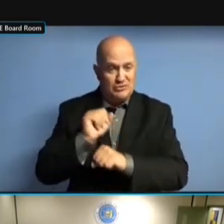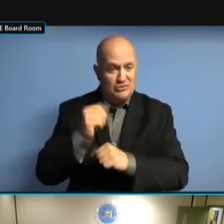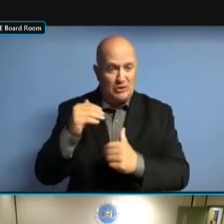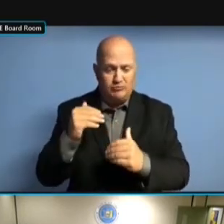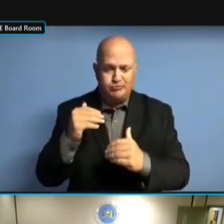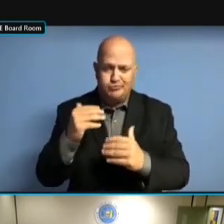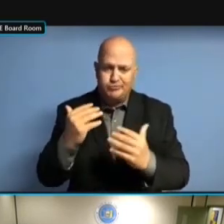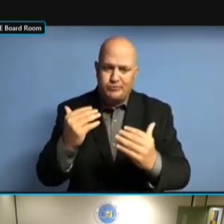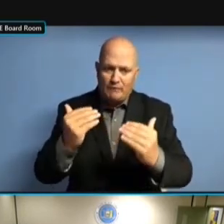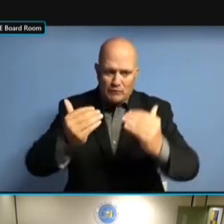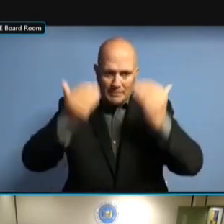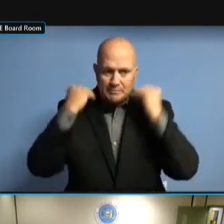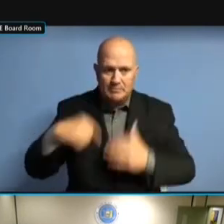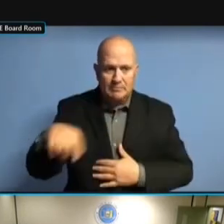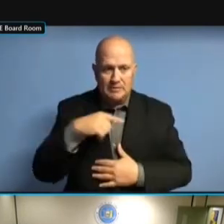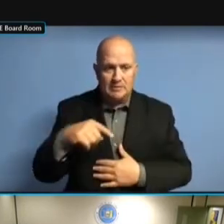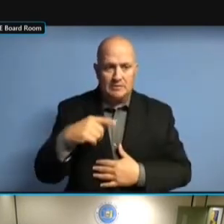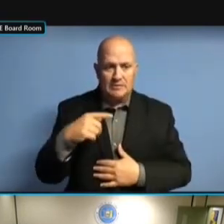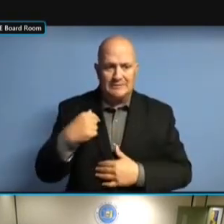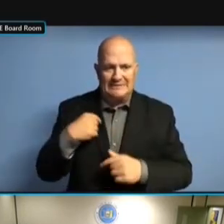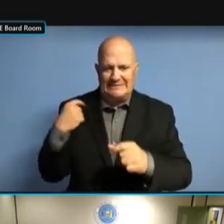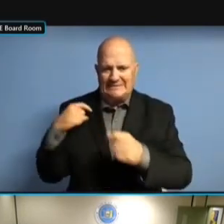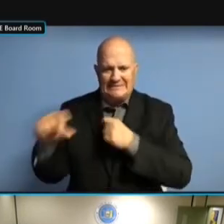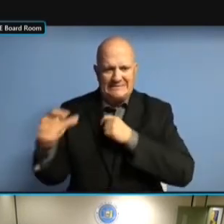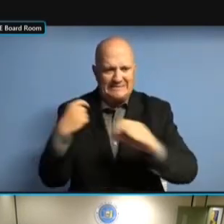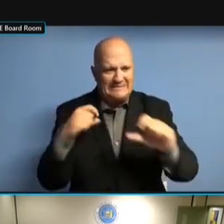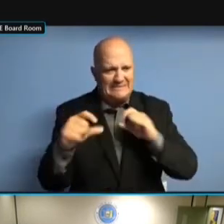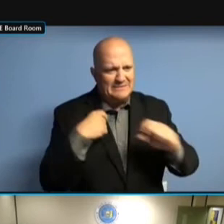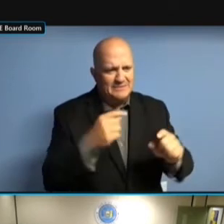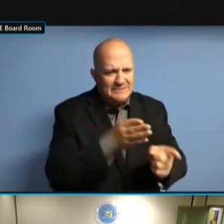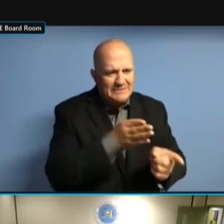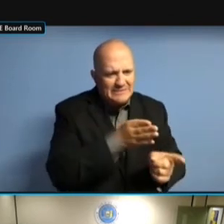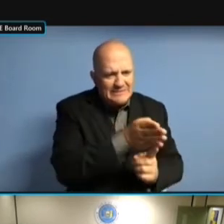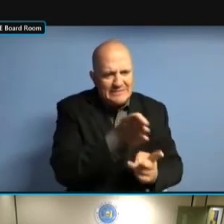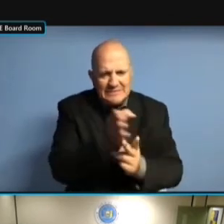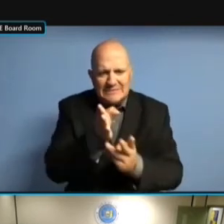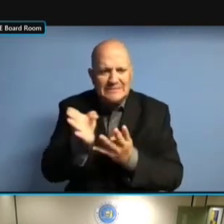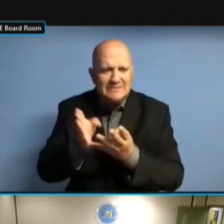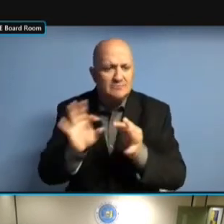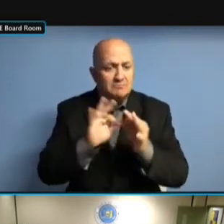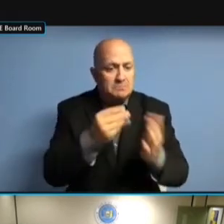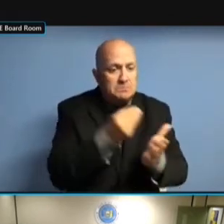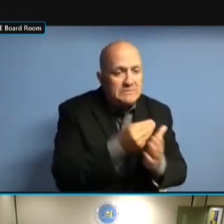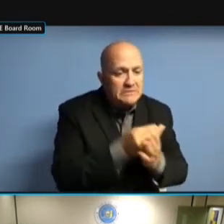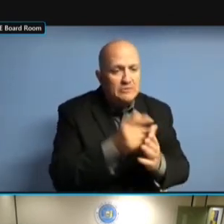AND THE ENFORCEMENT ACTION HAS CREATED A AND THE ENFORCEMENT ACTION HAS CREATED A GREAT AND THE ENFORCEMENT ACTION HAS CREATED A GREAT STIR AND THE ENFORCEMENT ACTION HAS CREATED A GREAT STIR OF CREATED A GREAT STIR OF CREATED A GREAT STIR OF PRODUCTIVE CREATED A GREAT STIR OF PRODUCTIVE ACTIVITY CREATED A GREAT STIR OF PRODUCTIVE ACTIVITY WITH PRODUCTIVE ACTIVITY WITH PRODUCTIVE ACTIVITY WITH TREASURERS PRODUCTIVE ACTIVITY WITH TREASURERS AND PRODUCTIVE ACTIVITY WITH TREASURERS AND CANDIDATES PRODUCTIVE ACTIVITY WITH TREASURERS AND CANDIDATES AND TREASURERS AND CANDIDATES AND TREASURERS AND CANDIDATES AND COMMITTEES